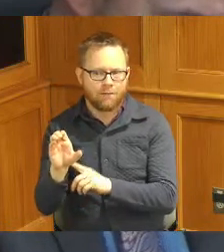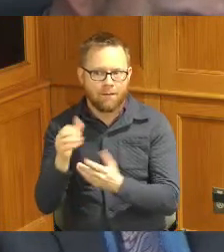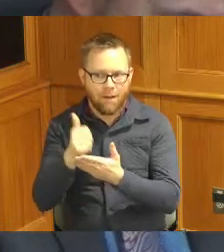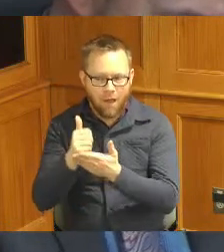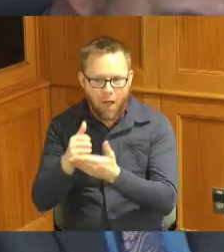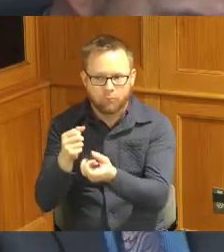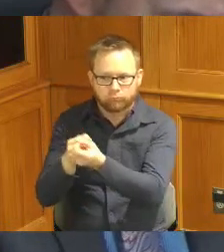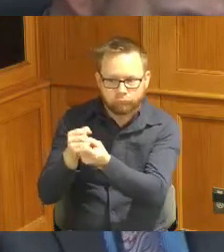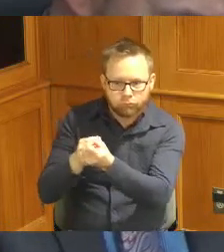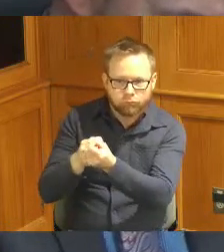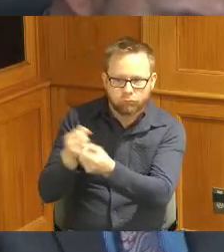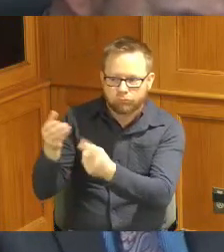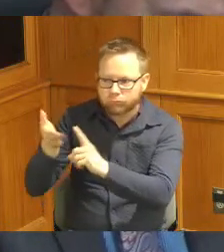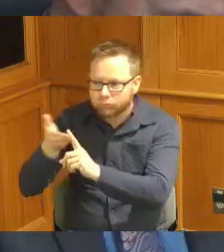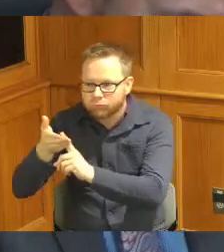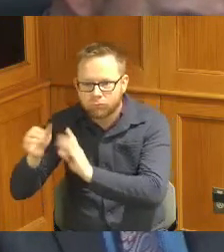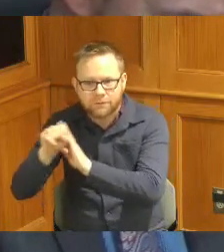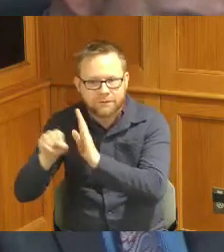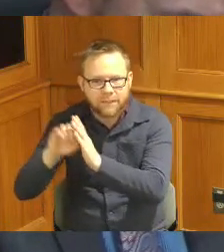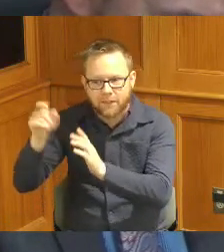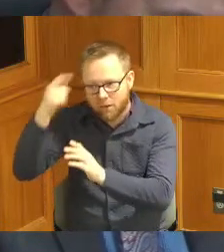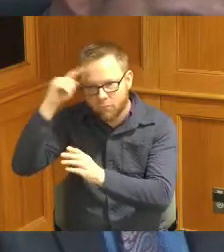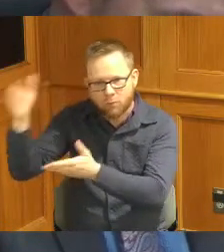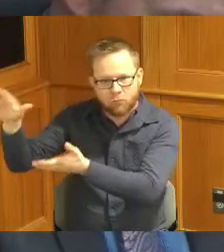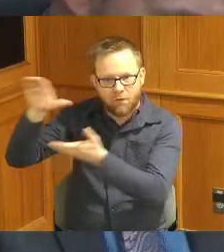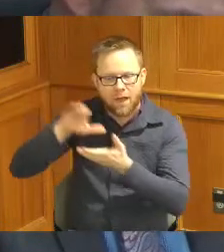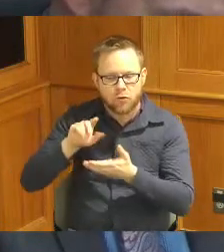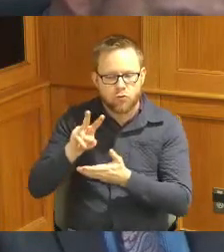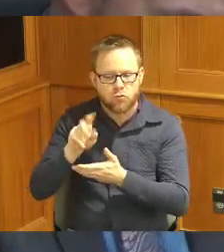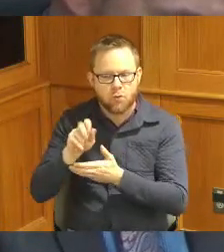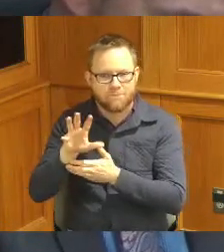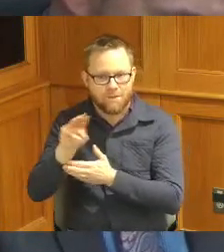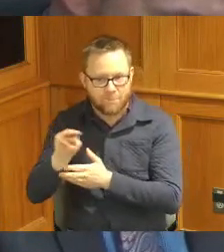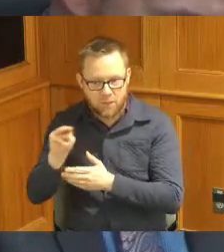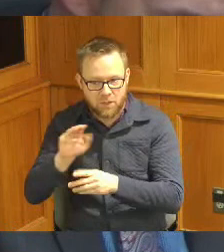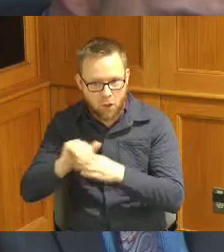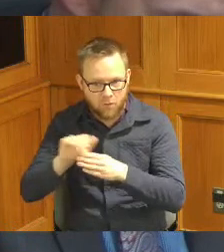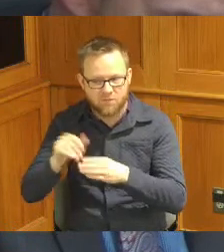out and so we had a tour to let everybody see what we were talking about when it comes to the